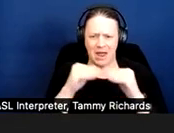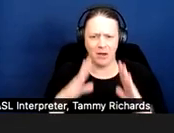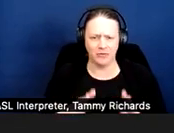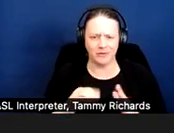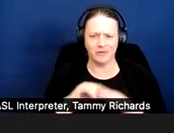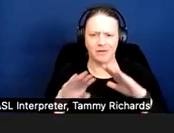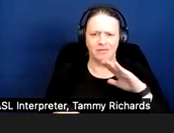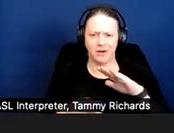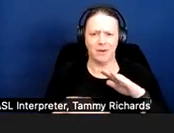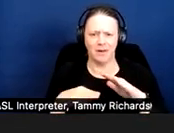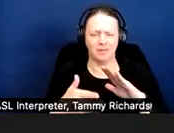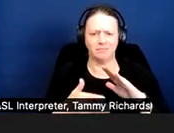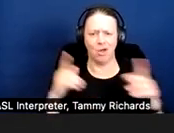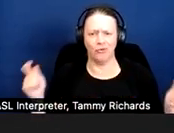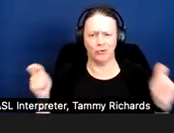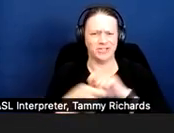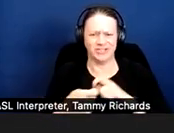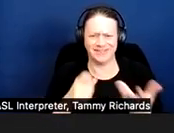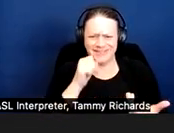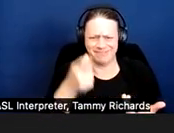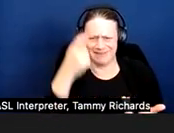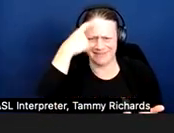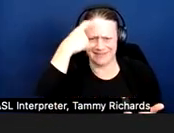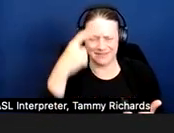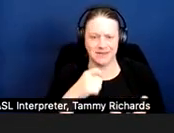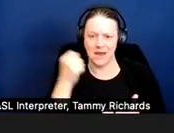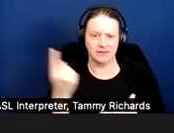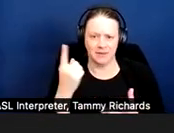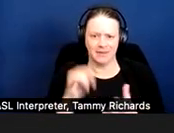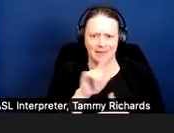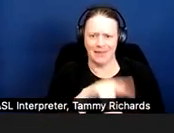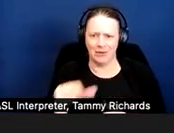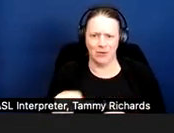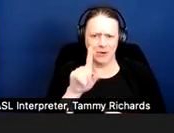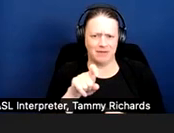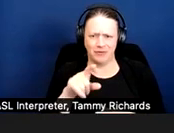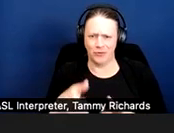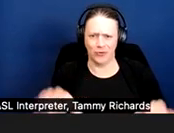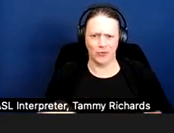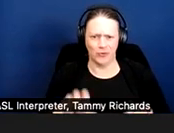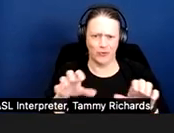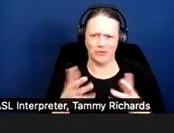something that makes sense and not something that a landlord would have to pay -- or have to provide.